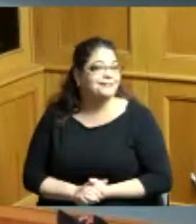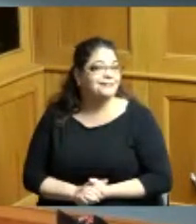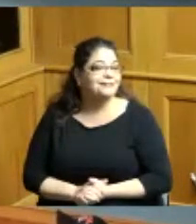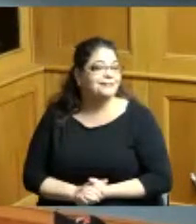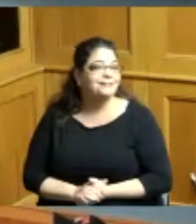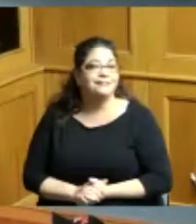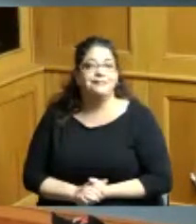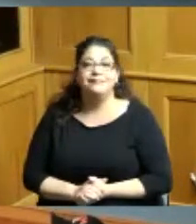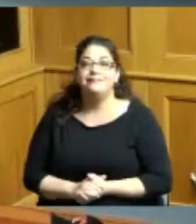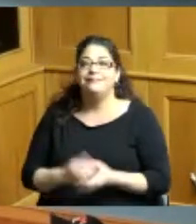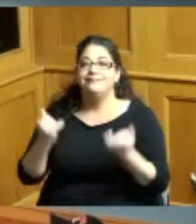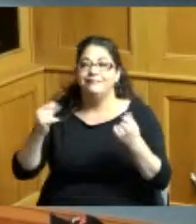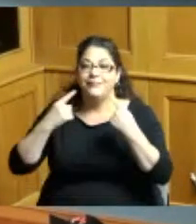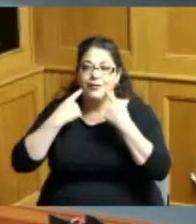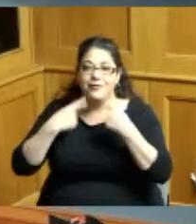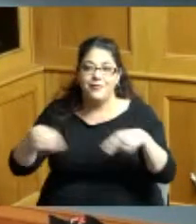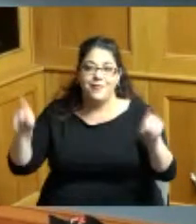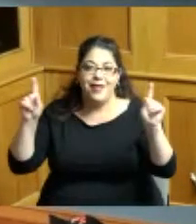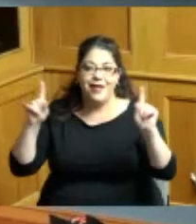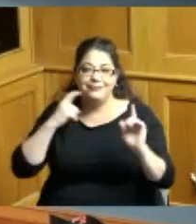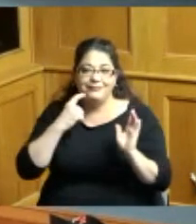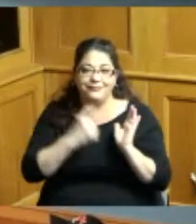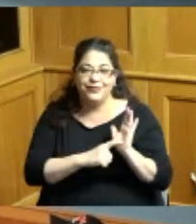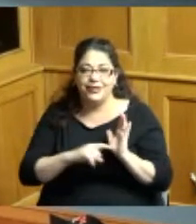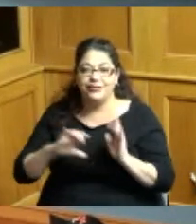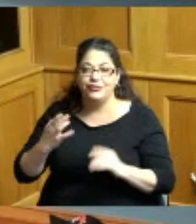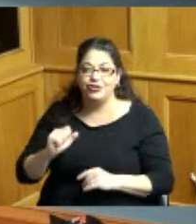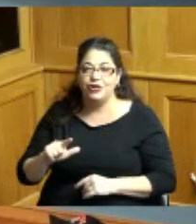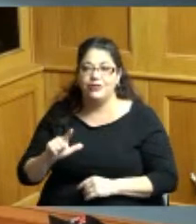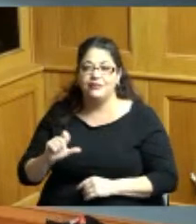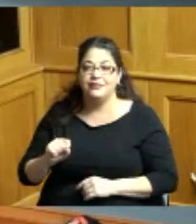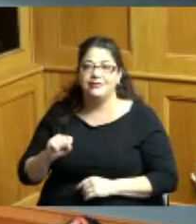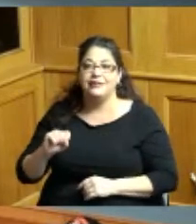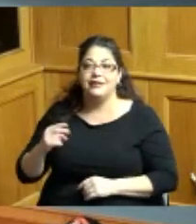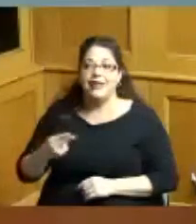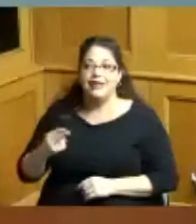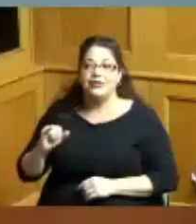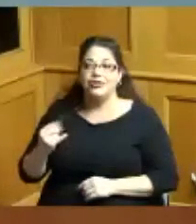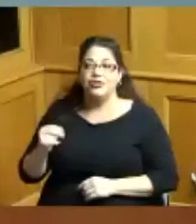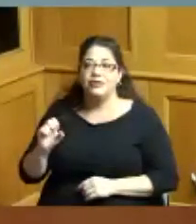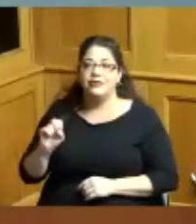this is a proclamation recognizing Charles H Johnson otherwise known as Chuck Johnson